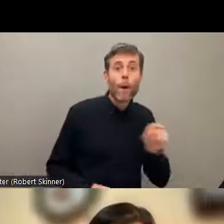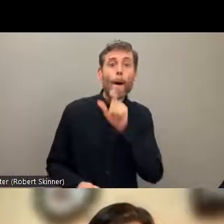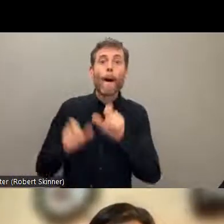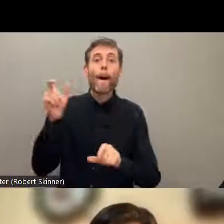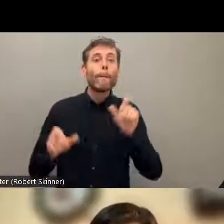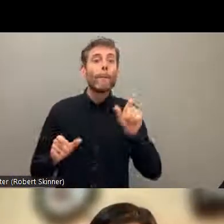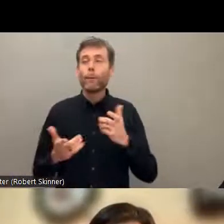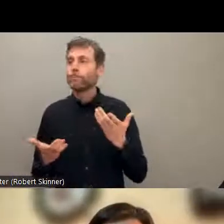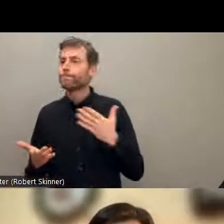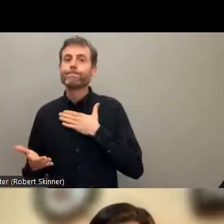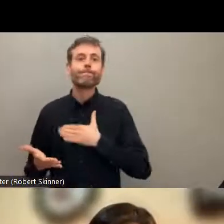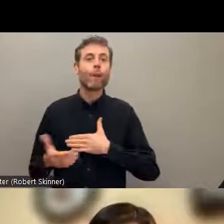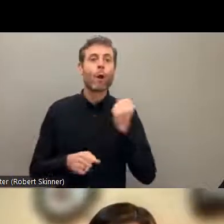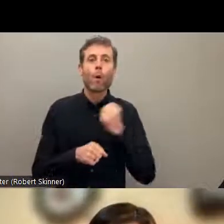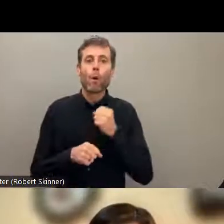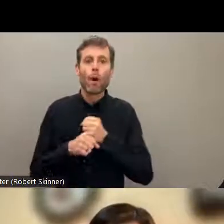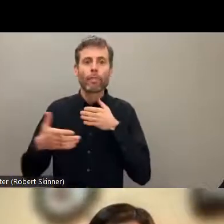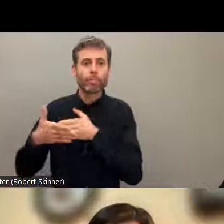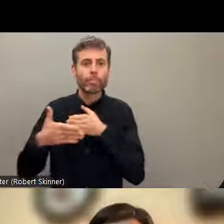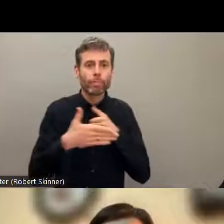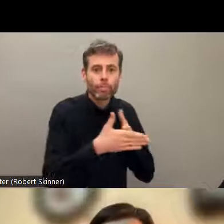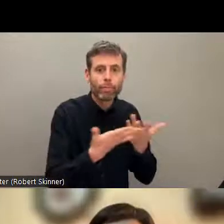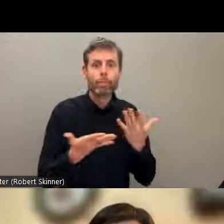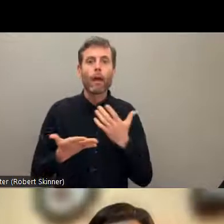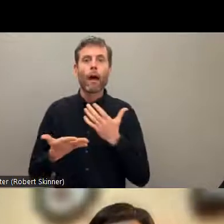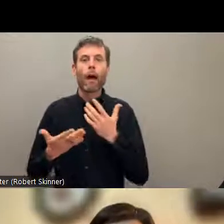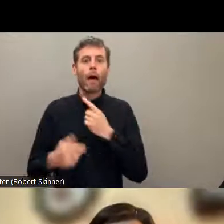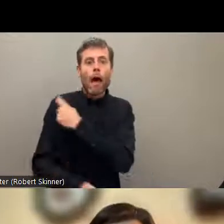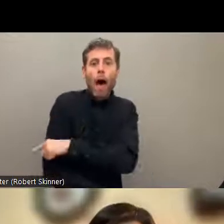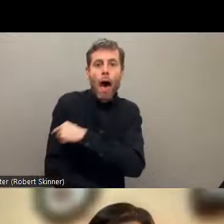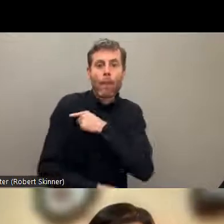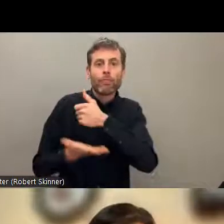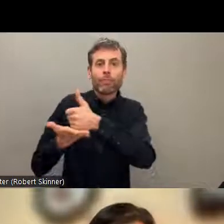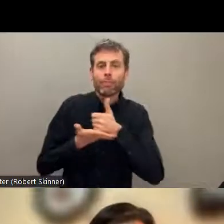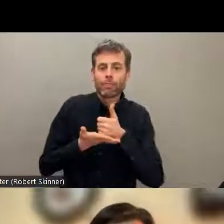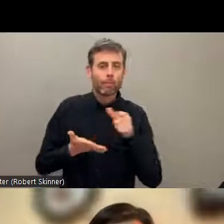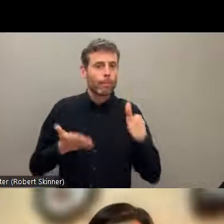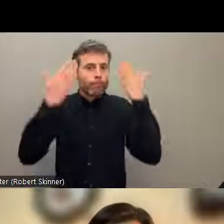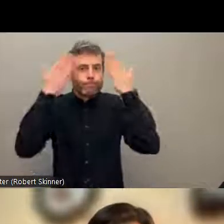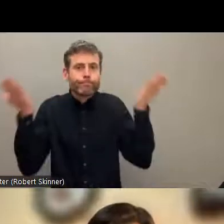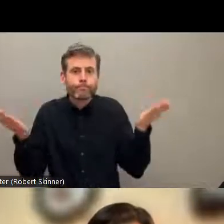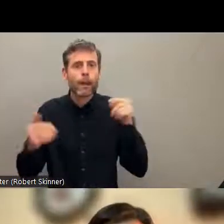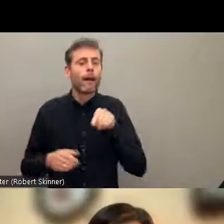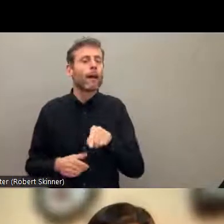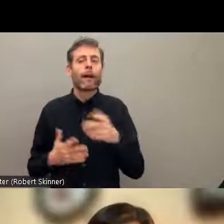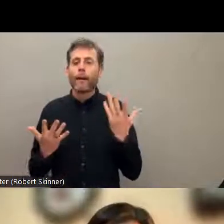and meaningful participation, both private and public sphere. Some of the features of indigenous people with